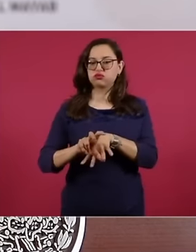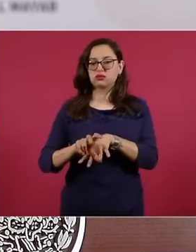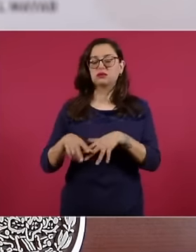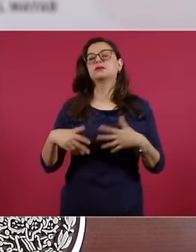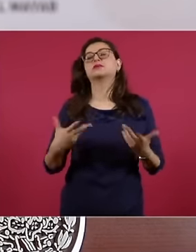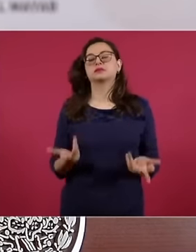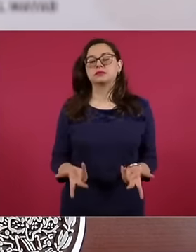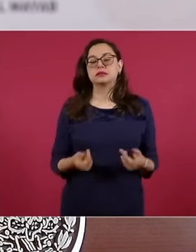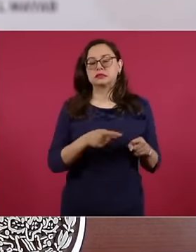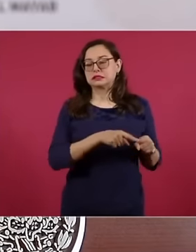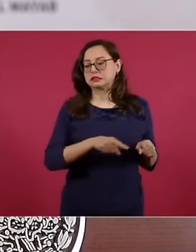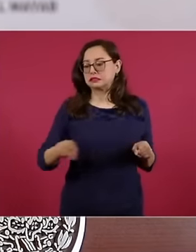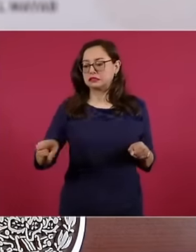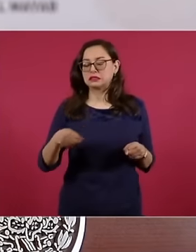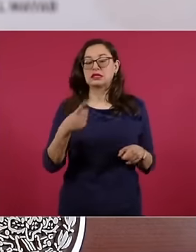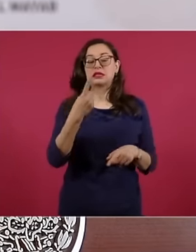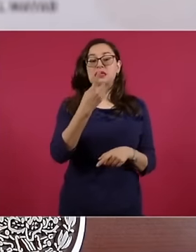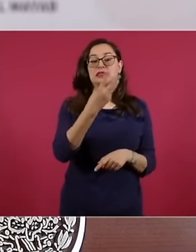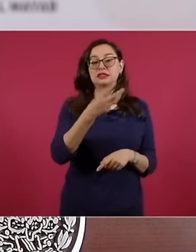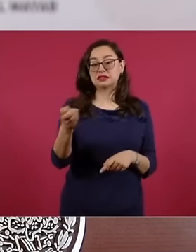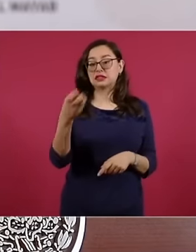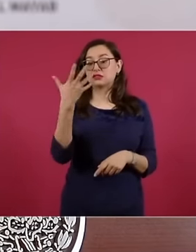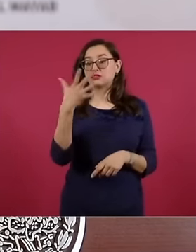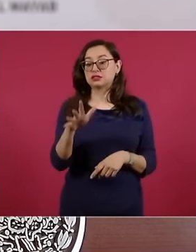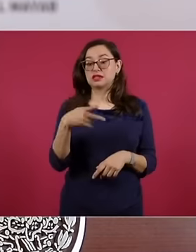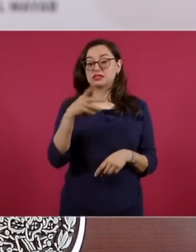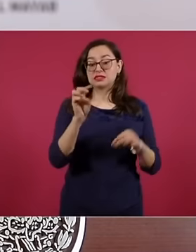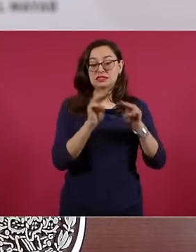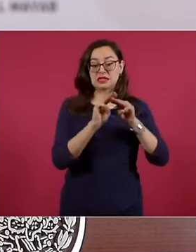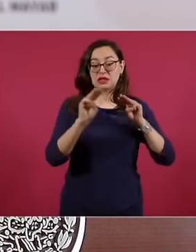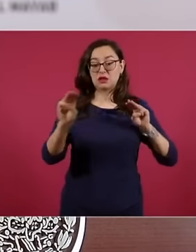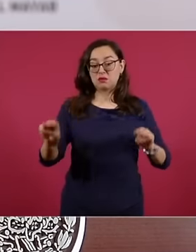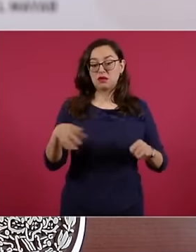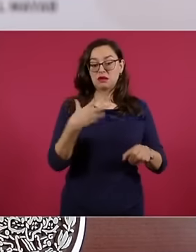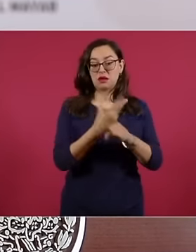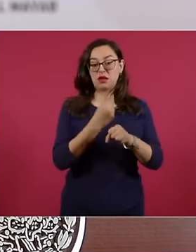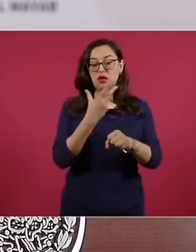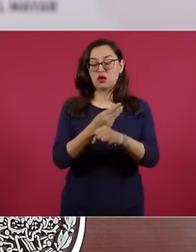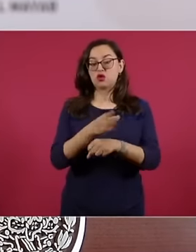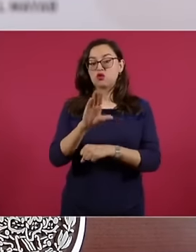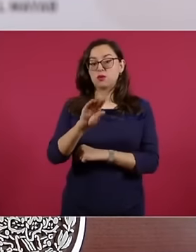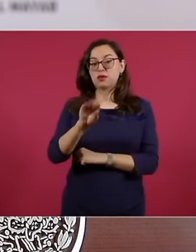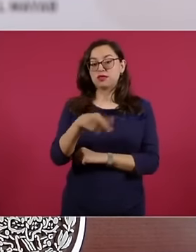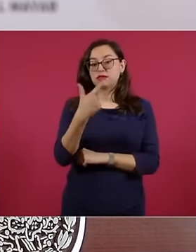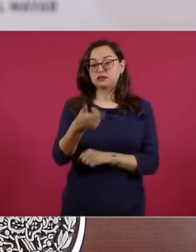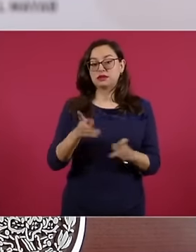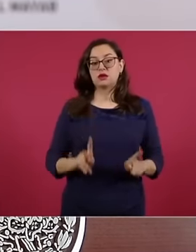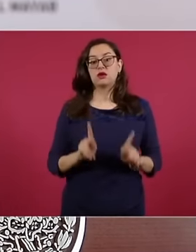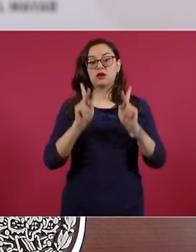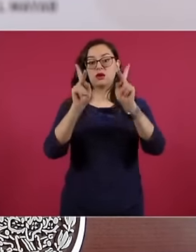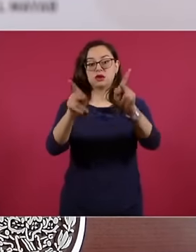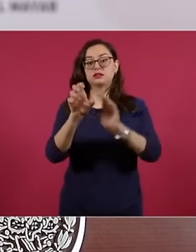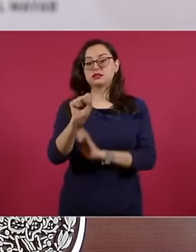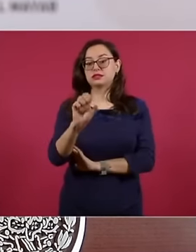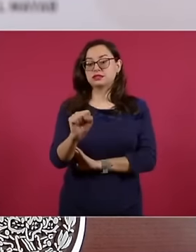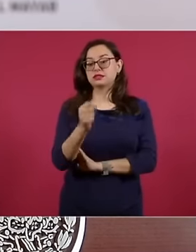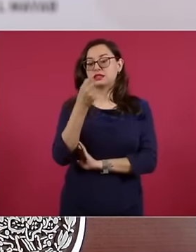We are rehabilitating 310 km of roads, 97 bridges and we are going to build 688 drainage works. We have it